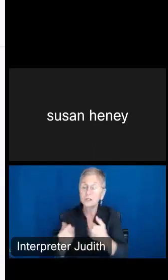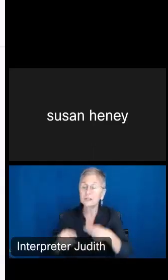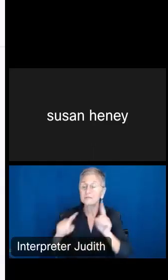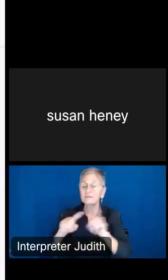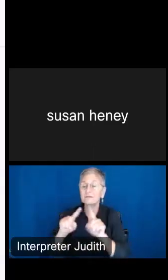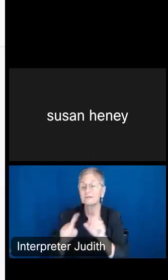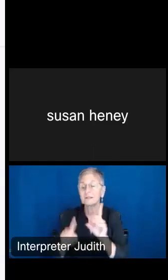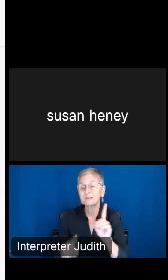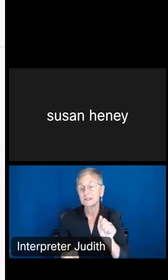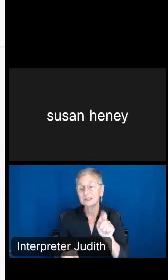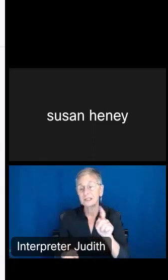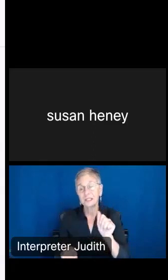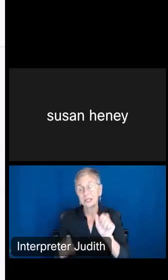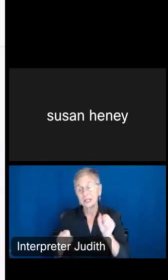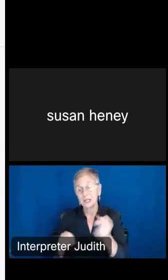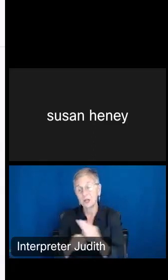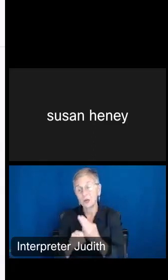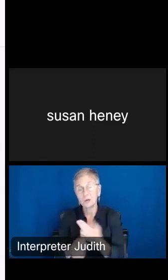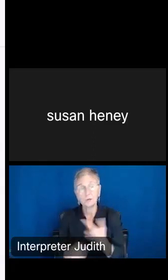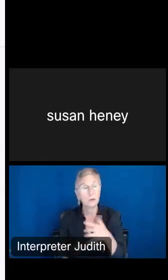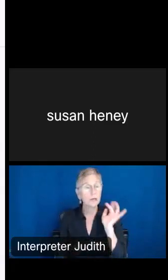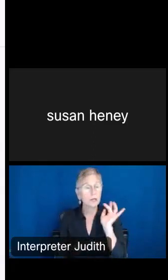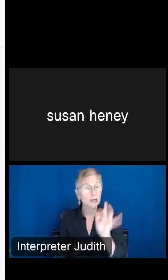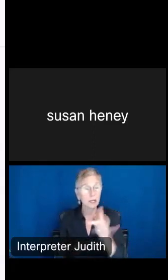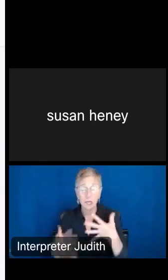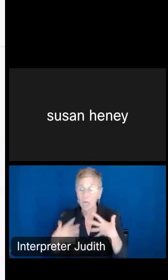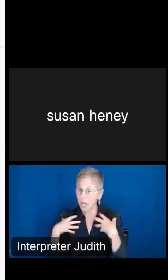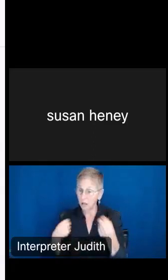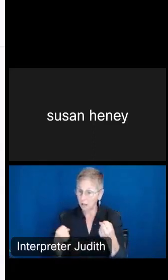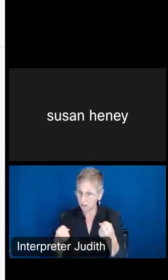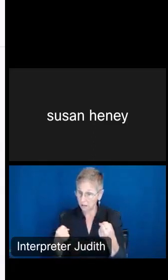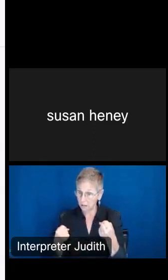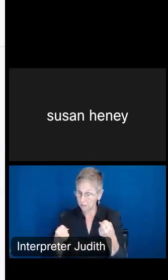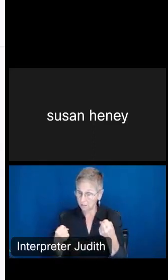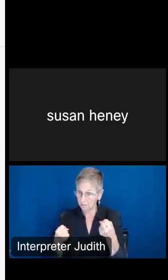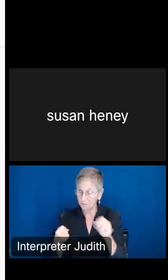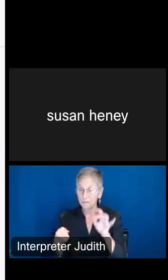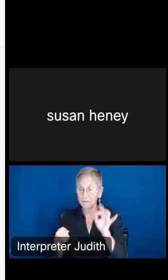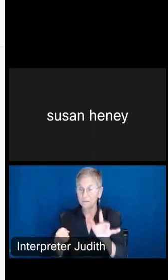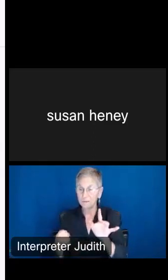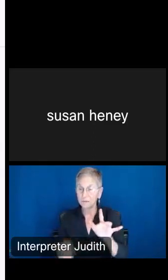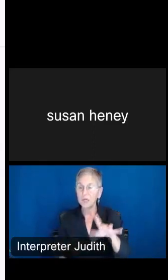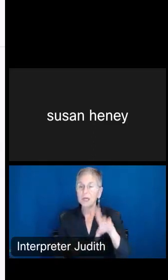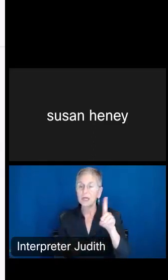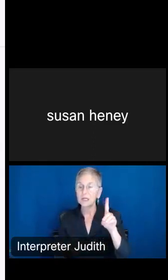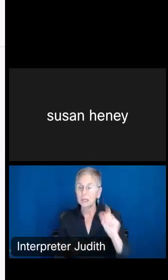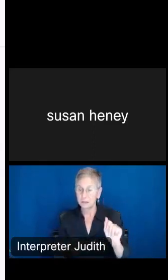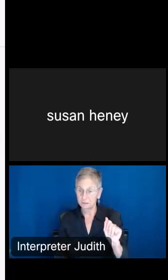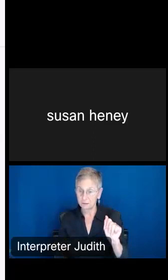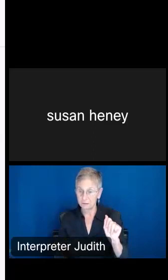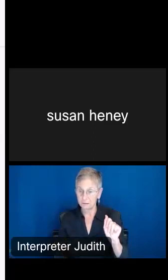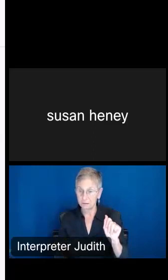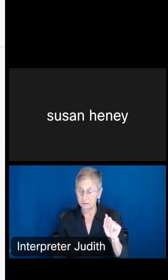access. I'm going to click at Health, and then select Disability, and those were the